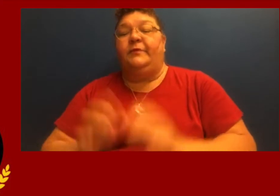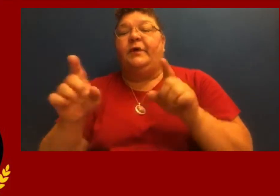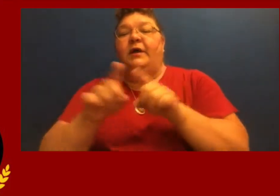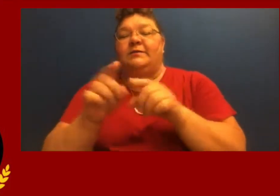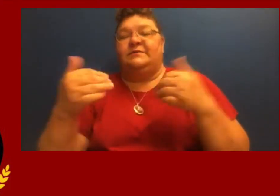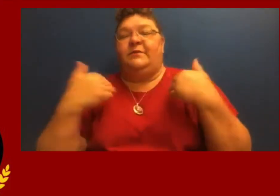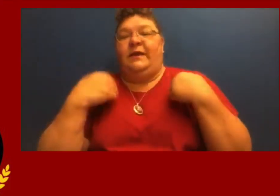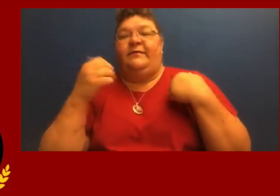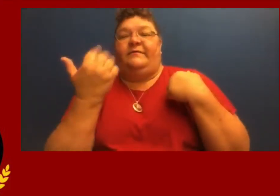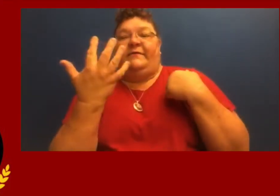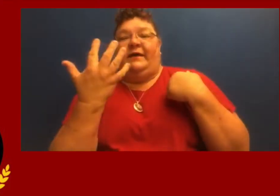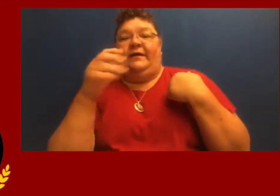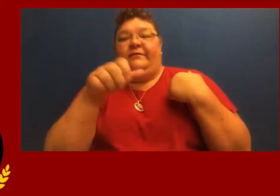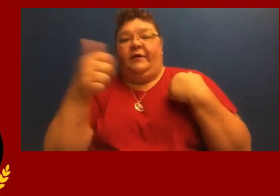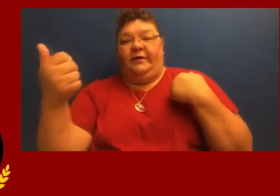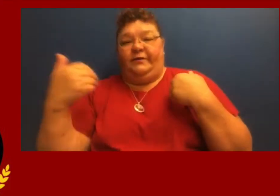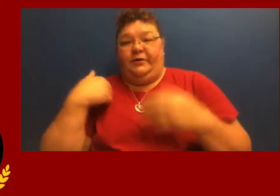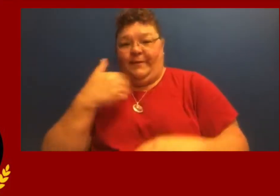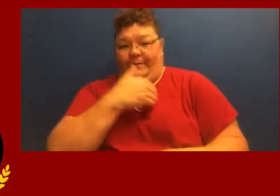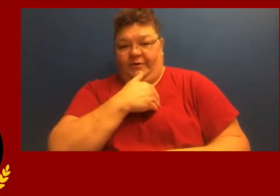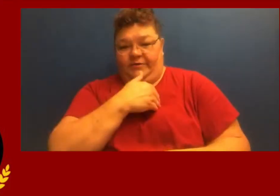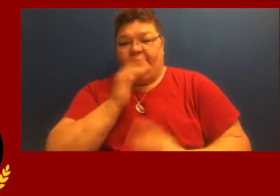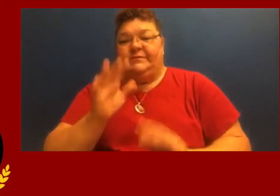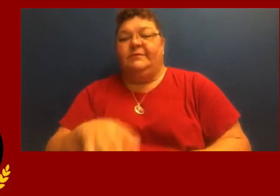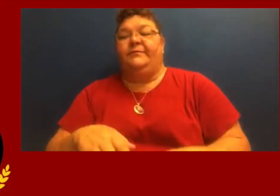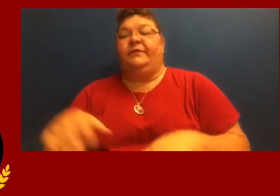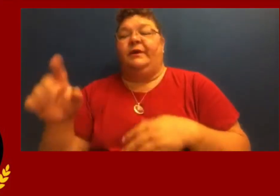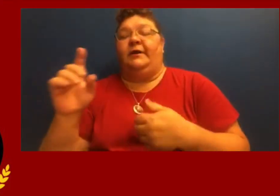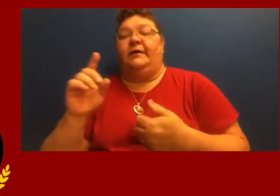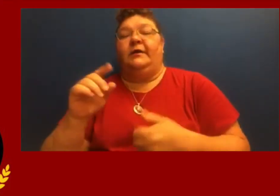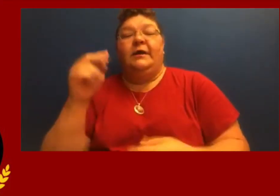We also have five other members.